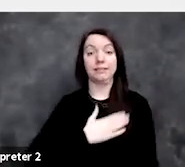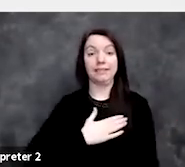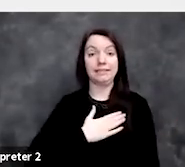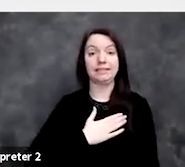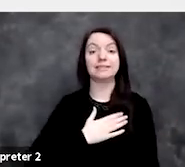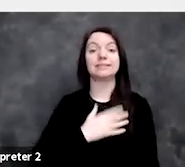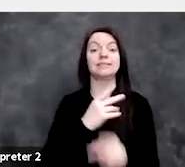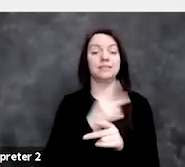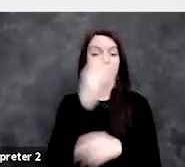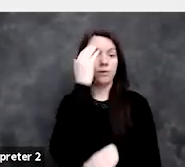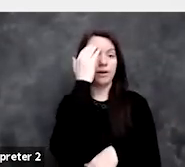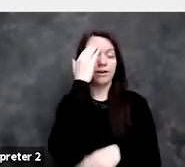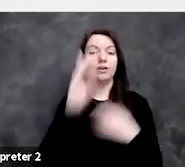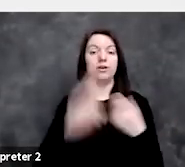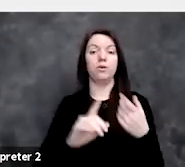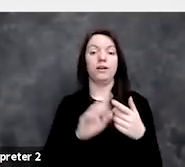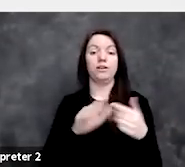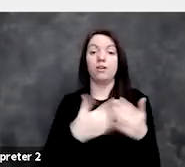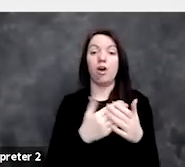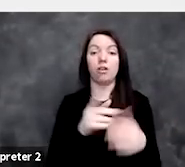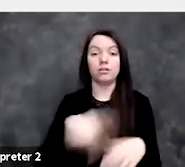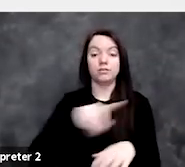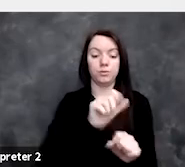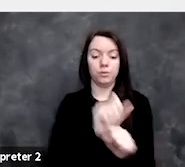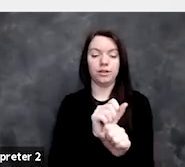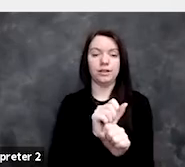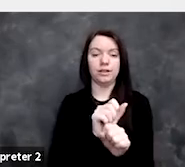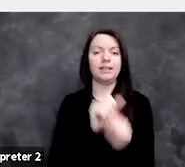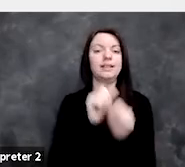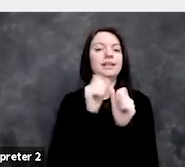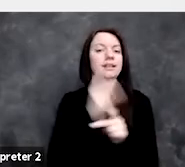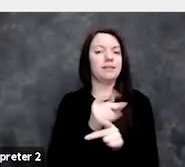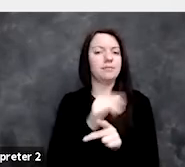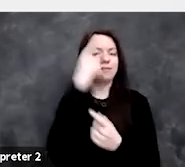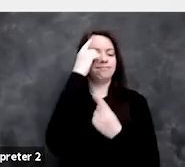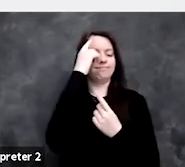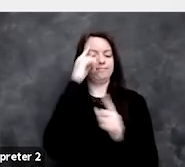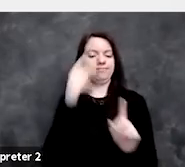when you're working in things to keep that headset. Thank you.